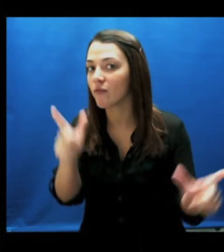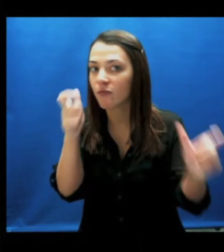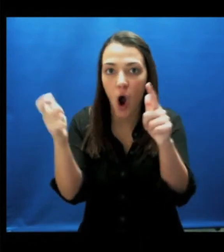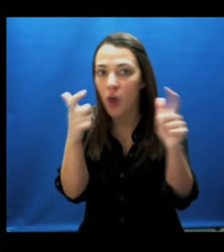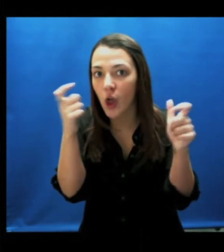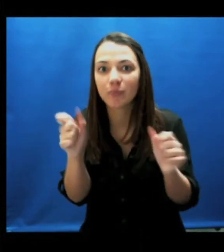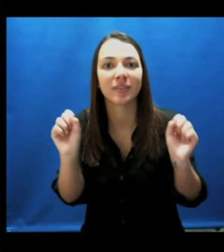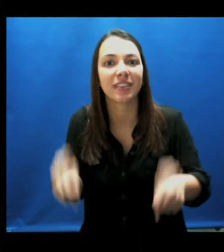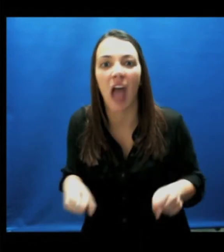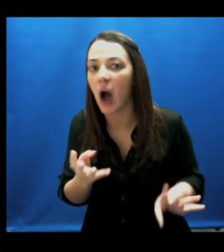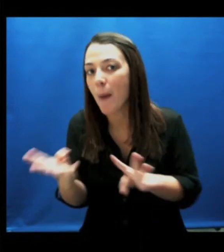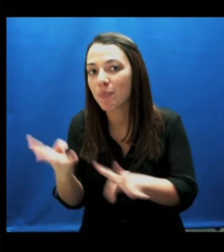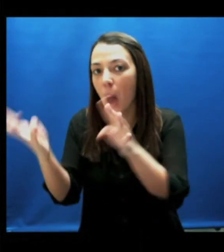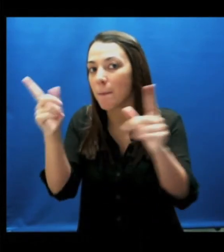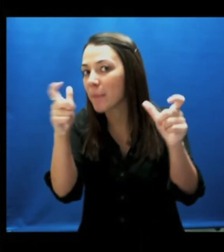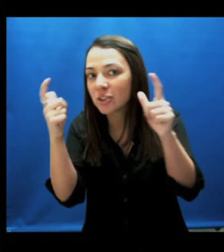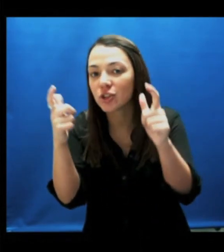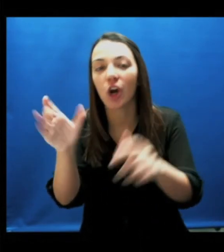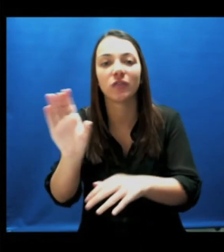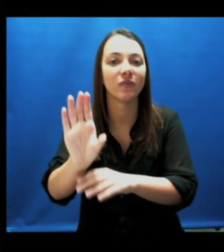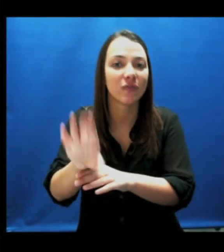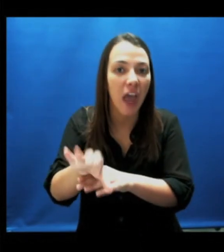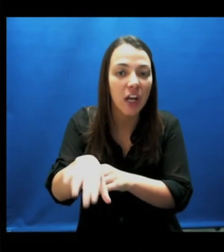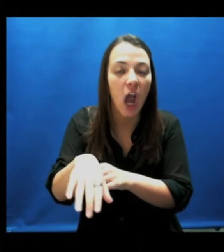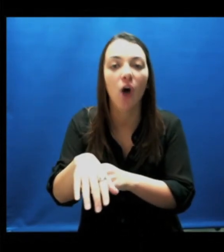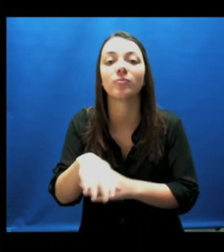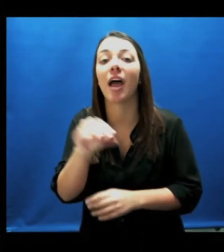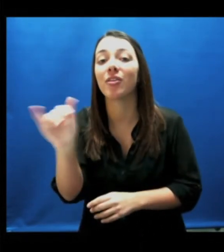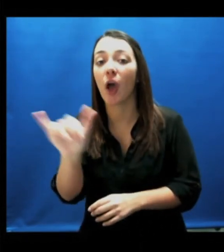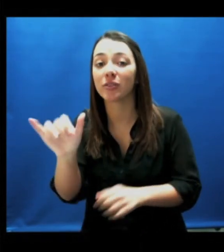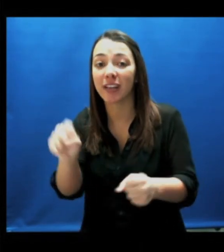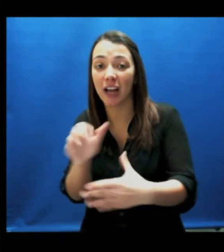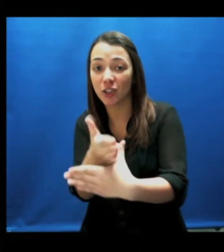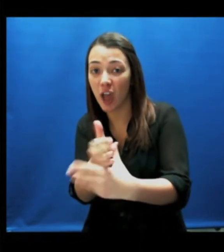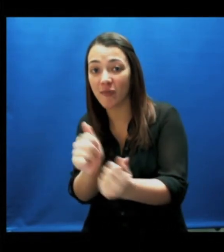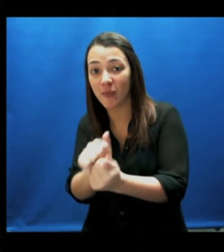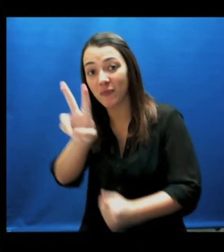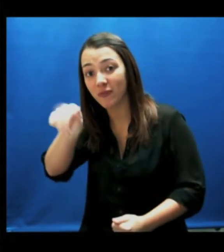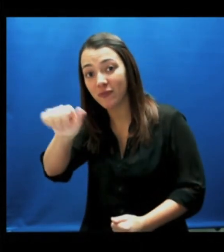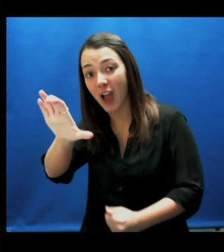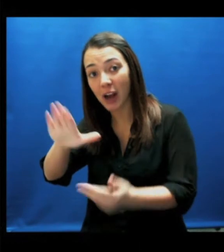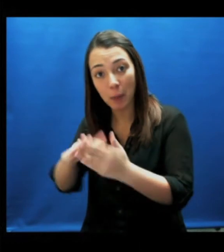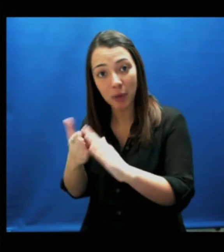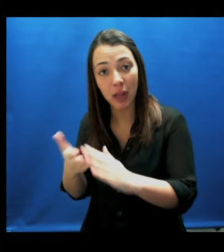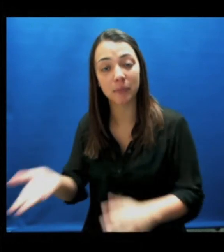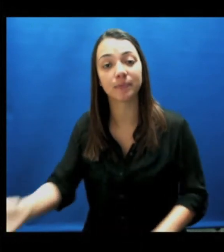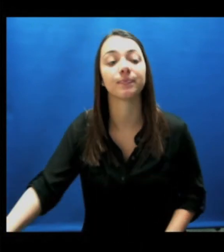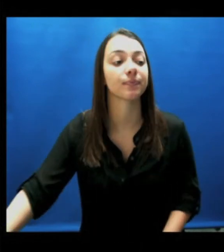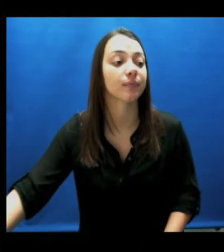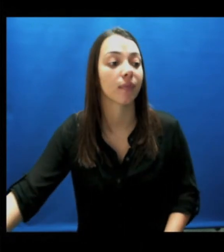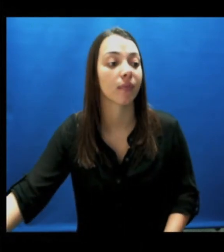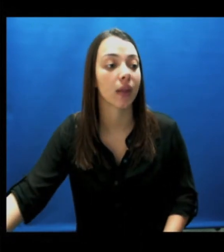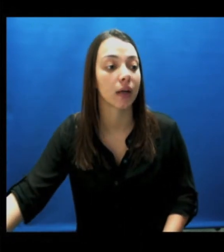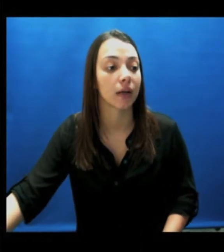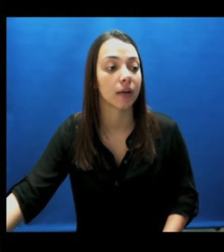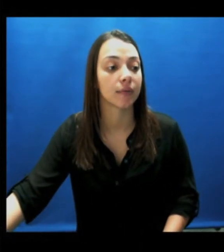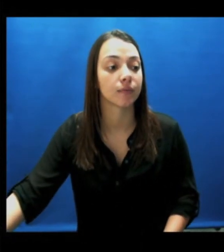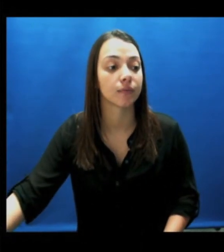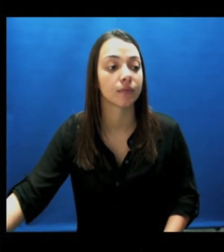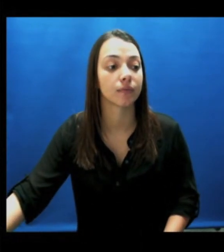"Photos" is where you can upload your pictures or videos and share with our community